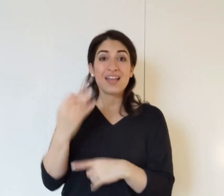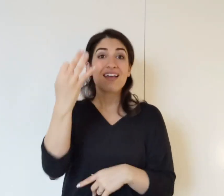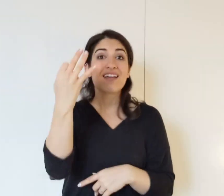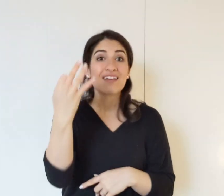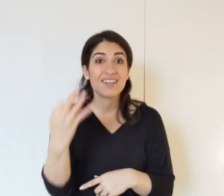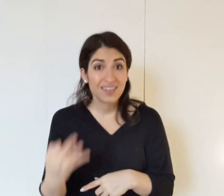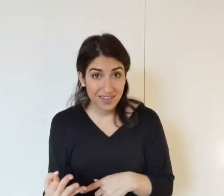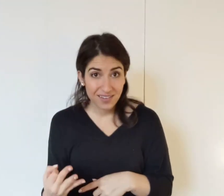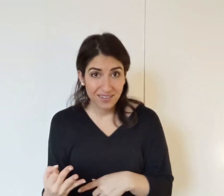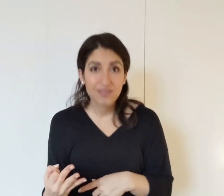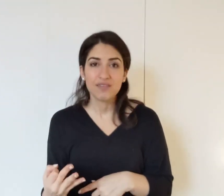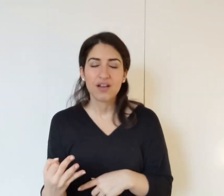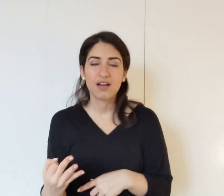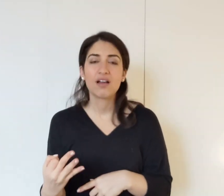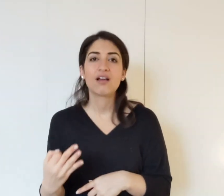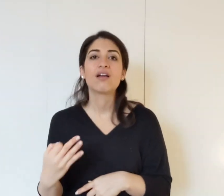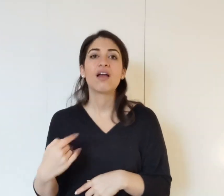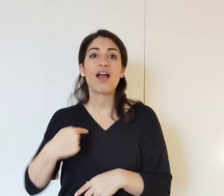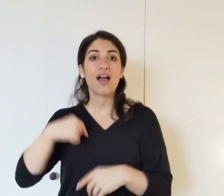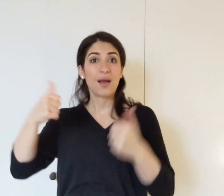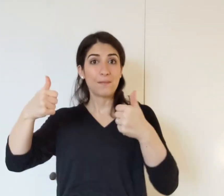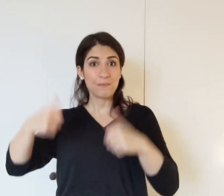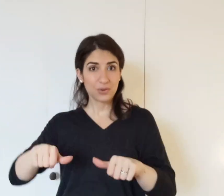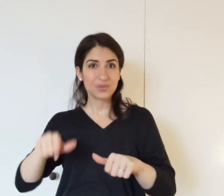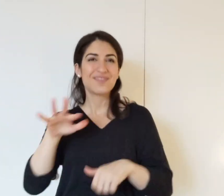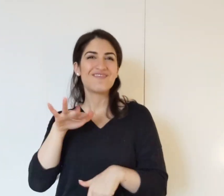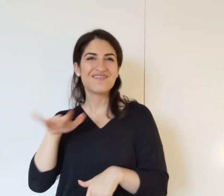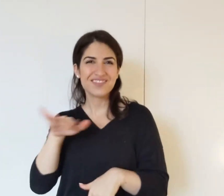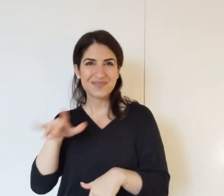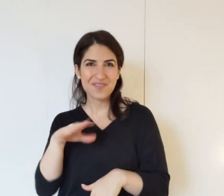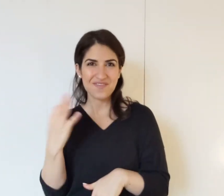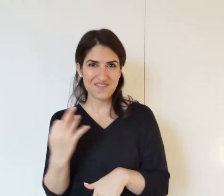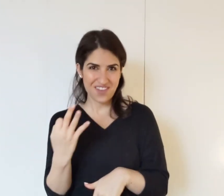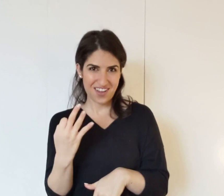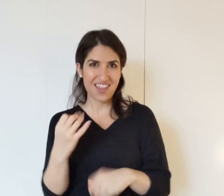Instagram, every Friday, I post Fingerspelling Friday challenge.